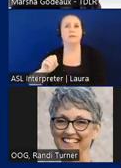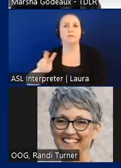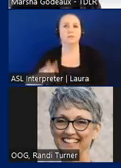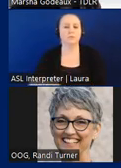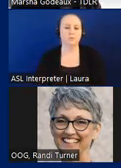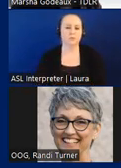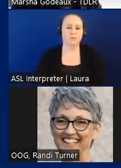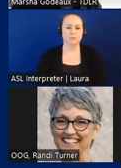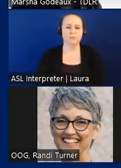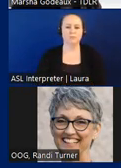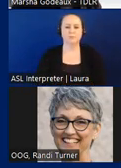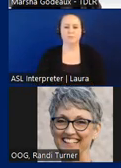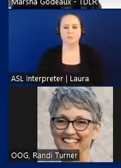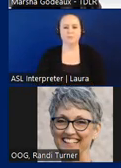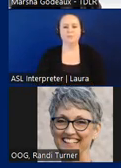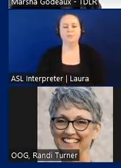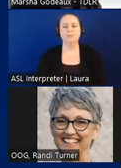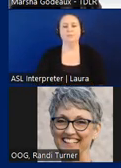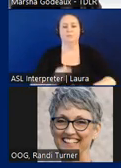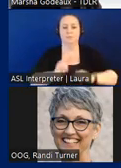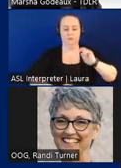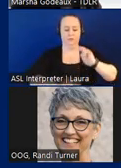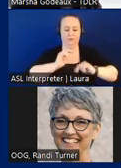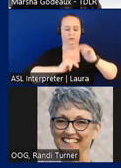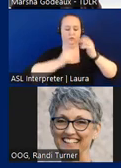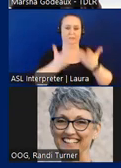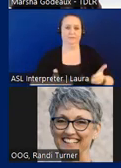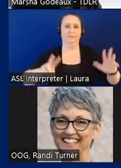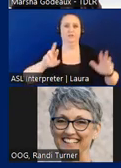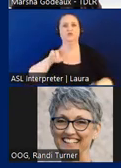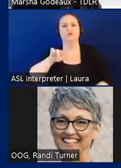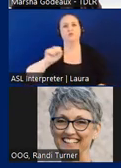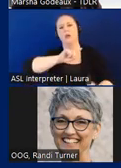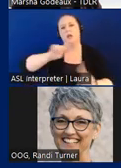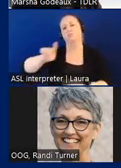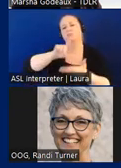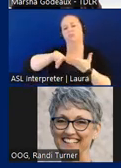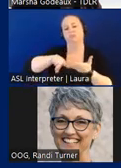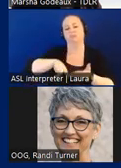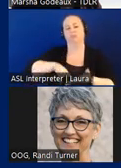once the construction is completed the raz can come out and inspect the project the owner by